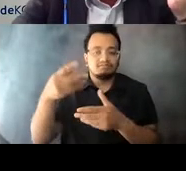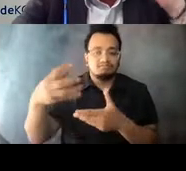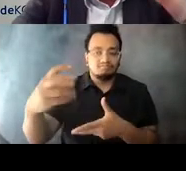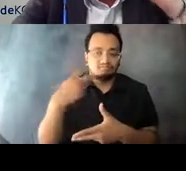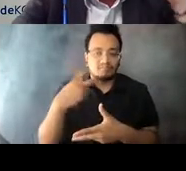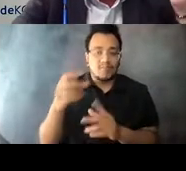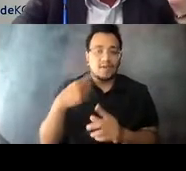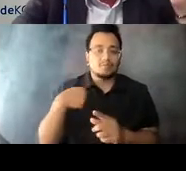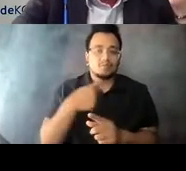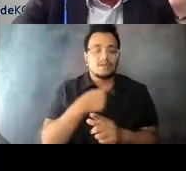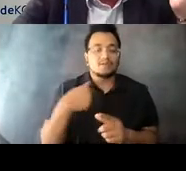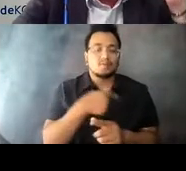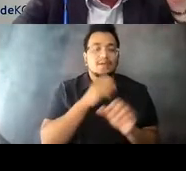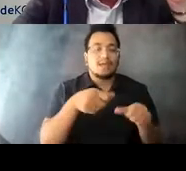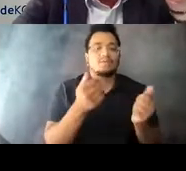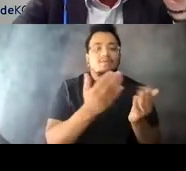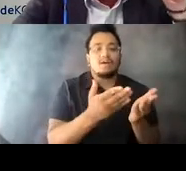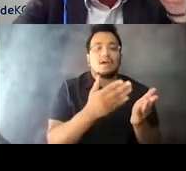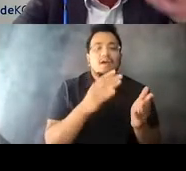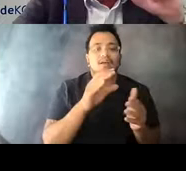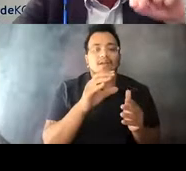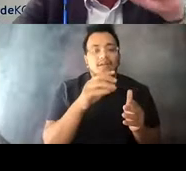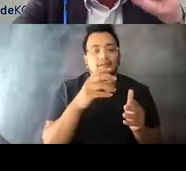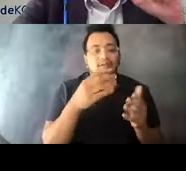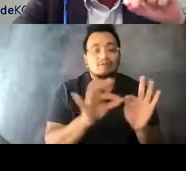15:02:43 We really think we've designed our system around the people that need us the